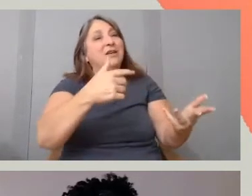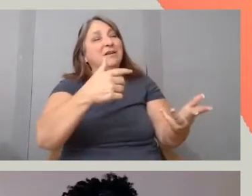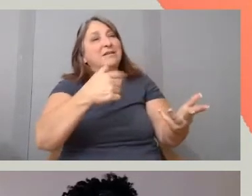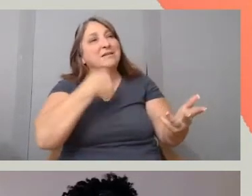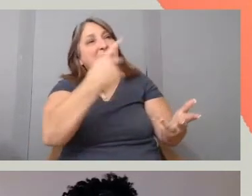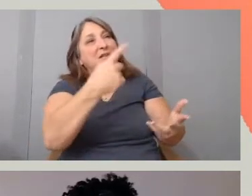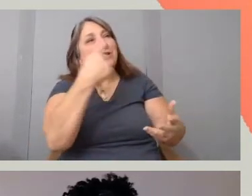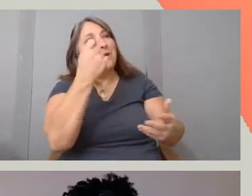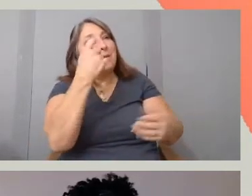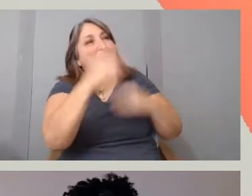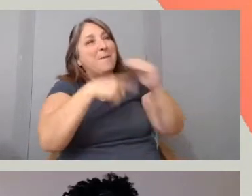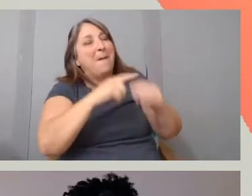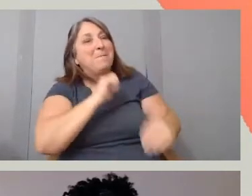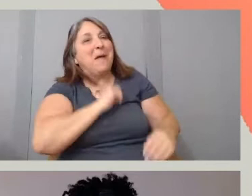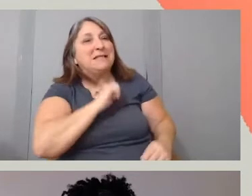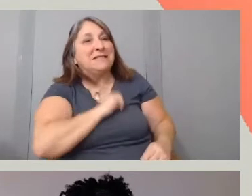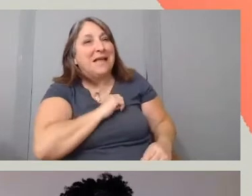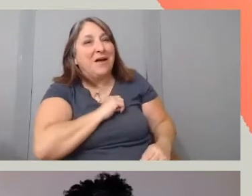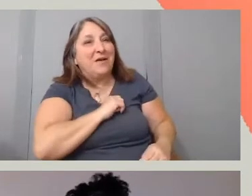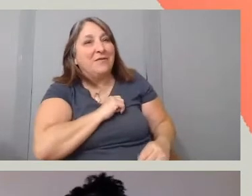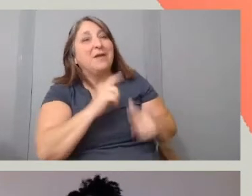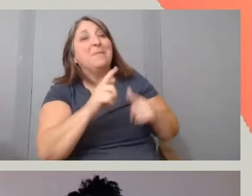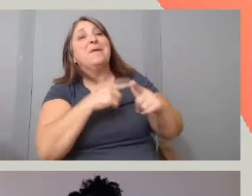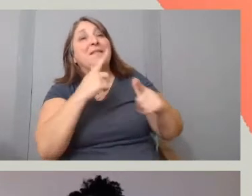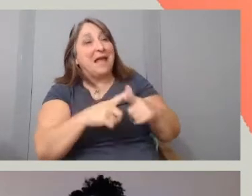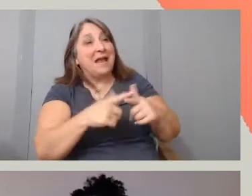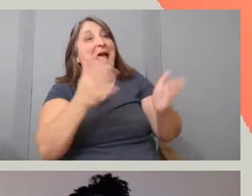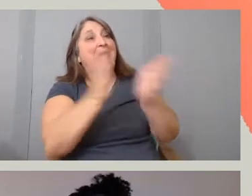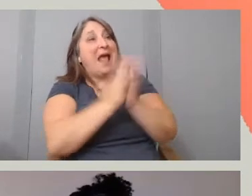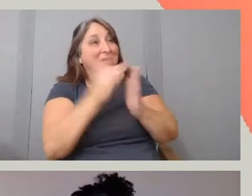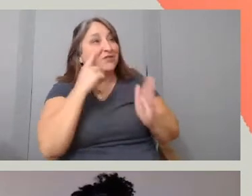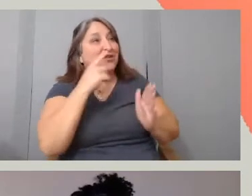while I'm asking you to give me a little bit of yourself.